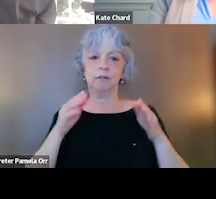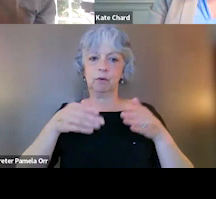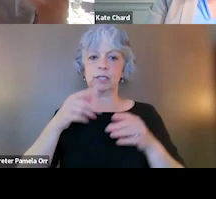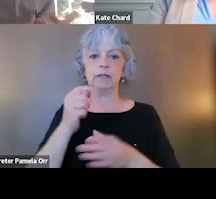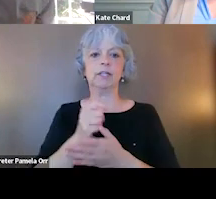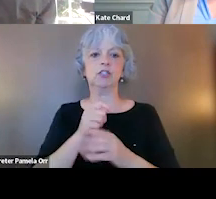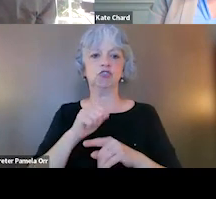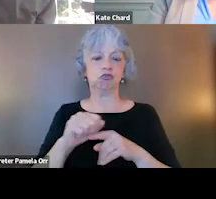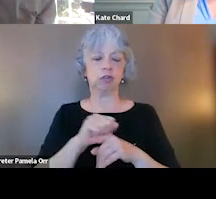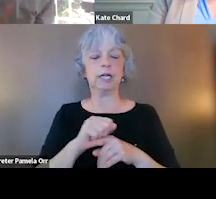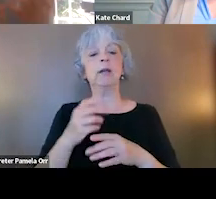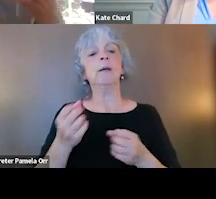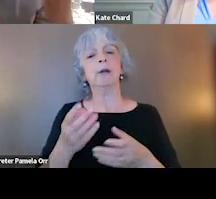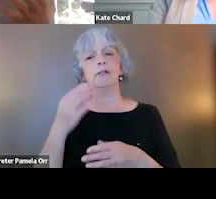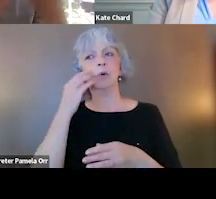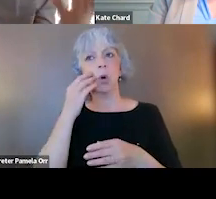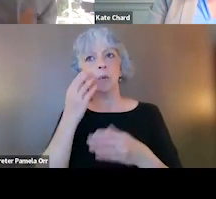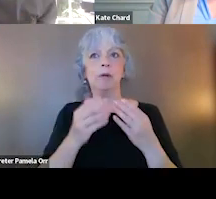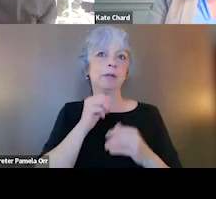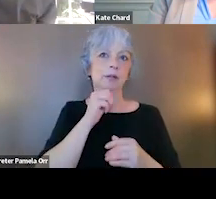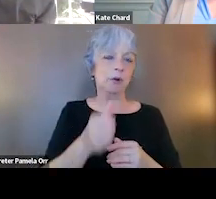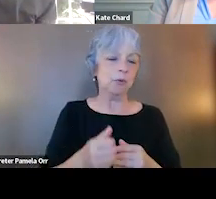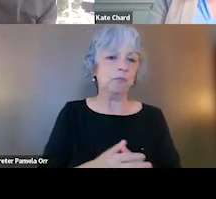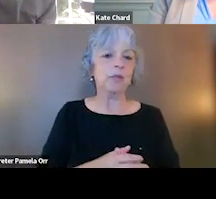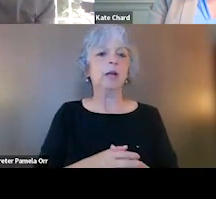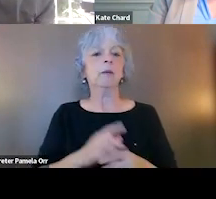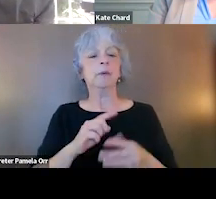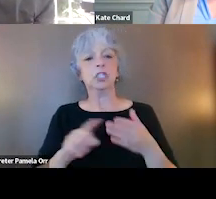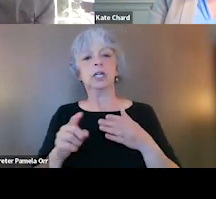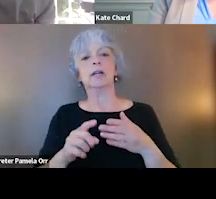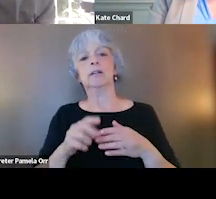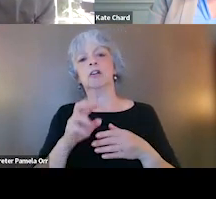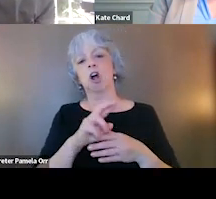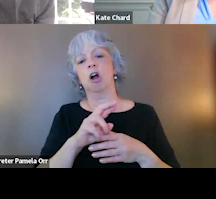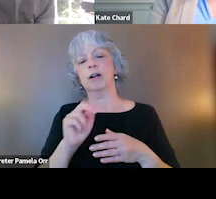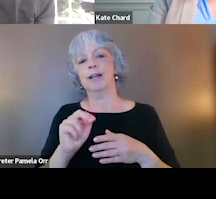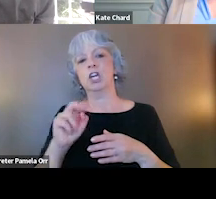Many of you may be familiar with it, some of you may not. Please check it out R&R as it's often referred to in shorthand.